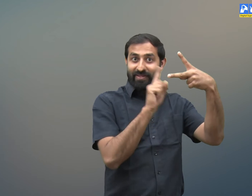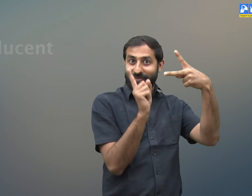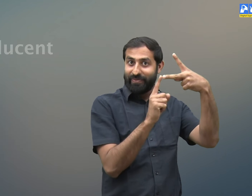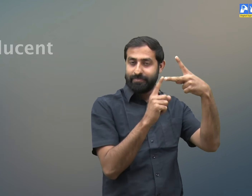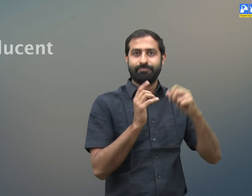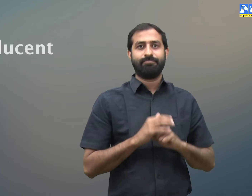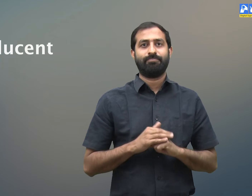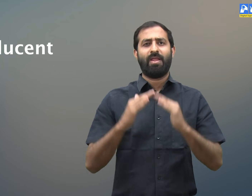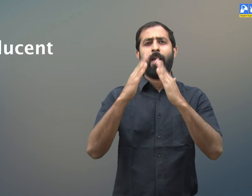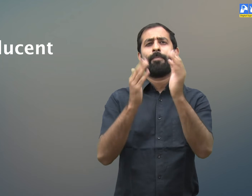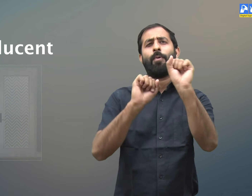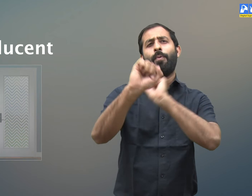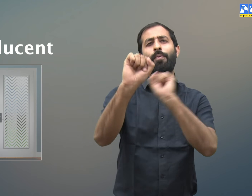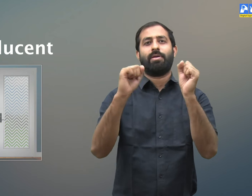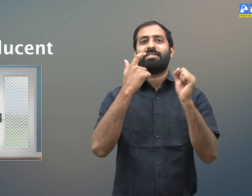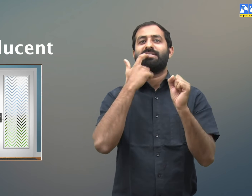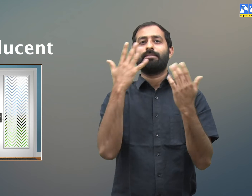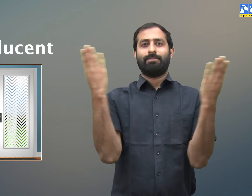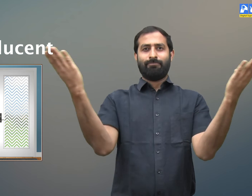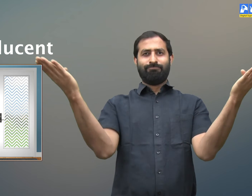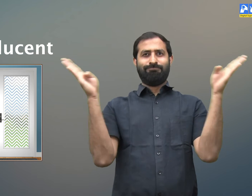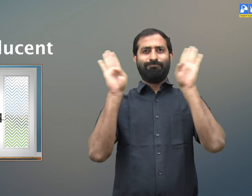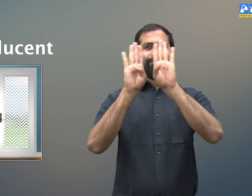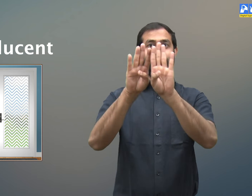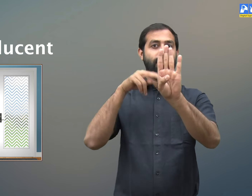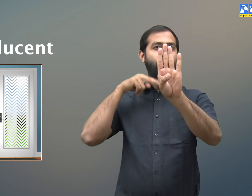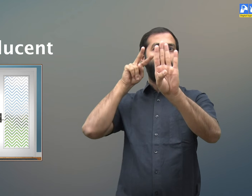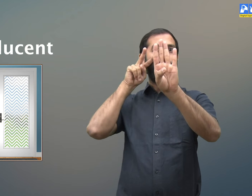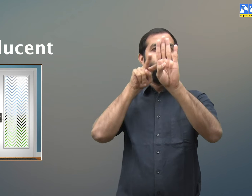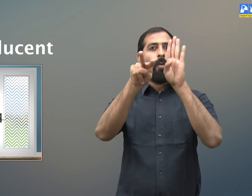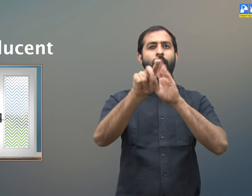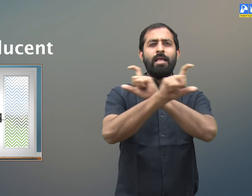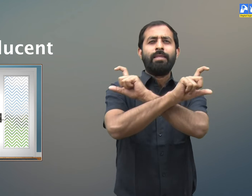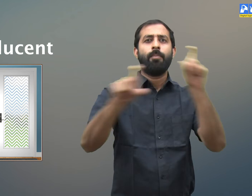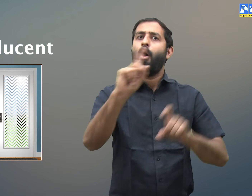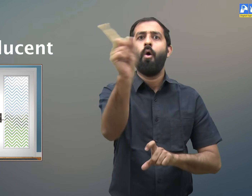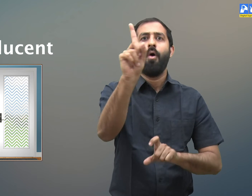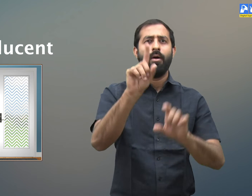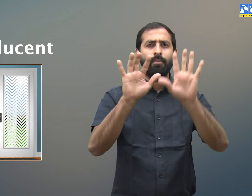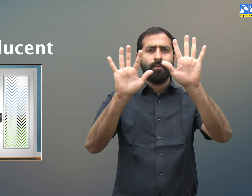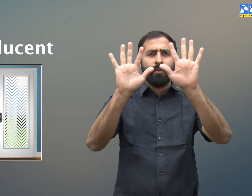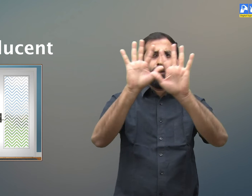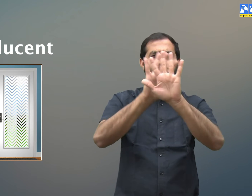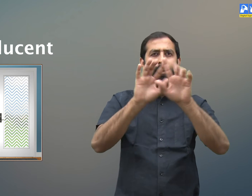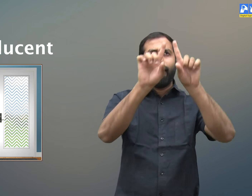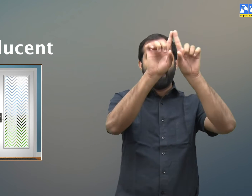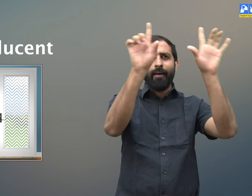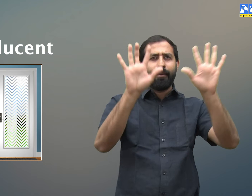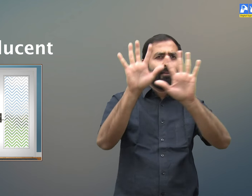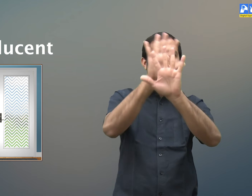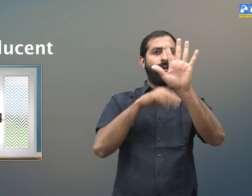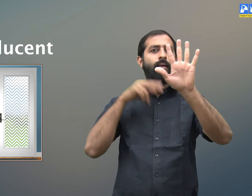2. Translucent materials- A translucent material is an object that we are not able to clearly see through